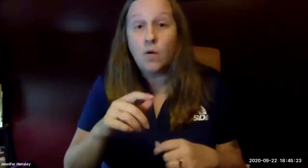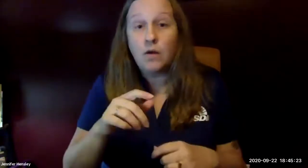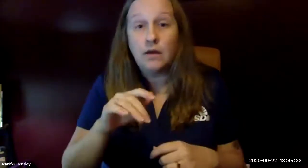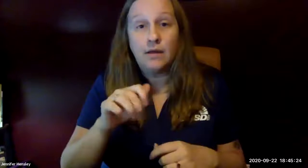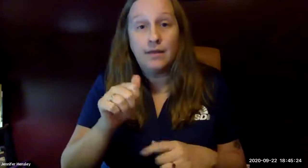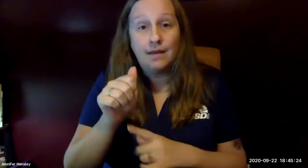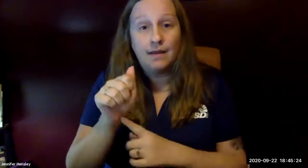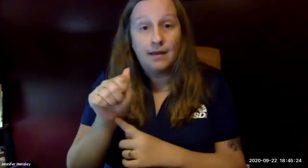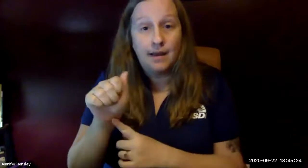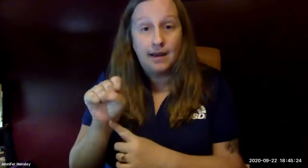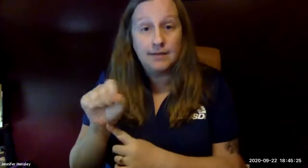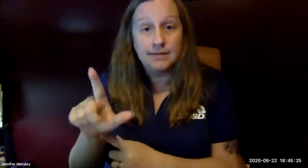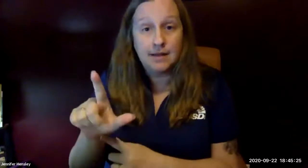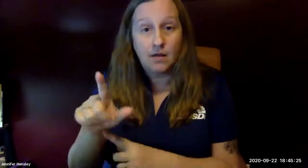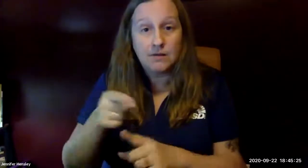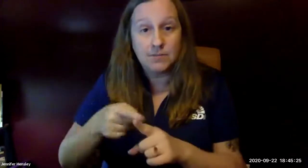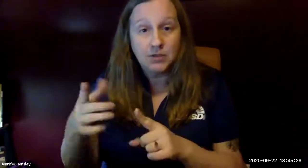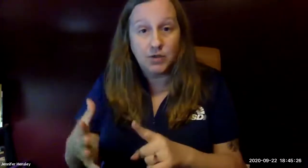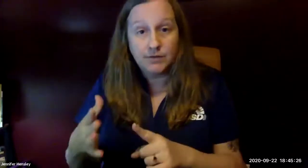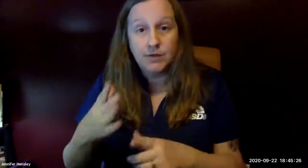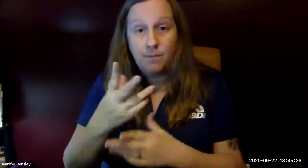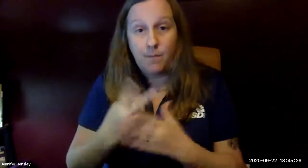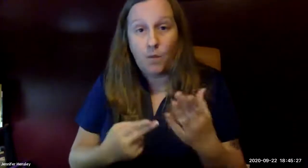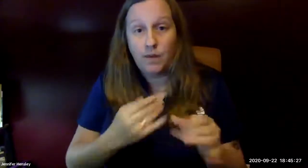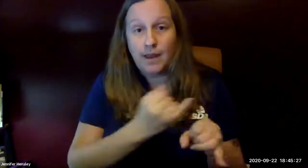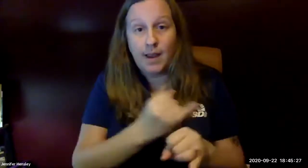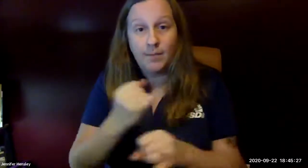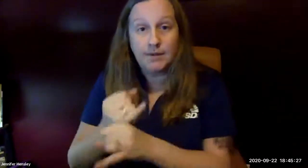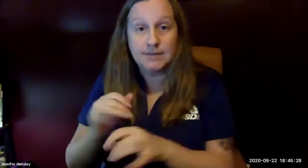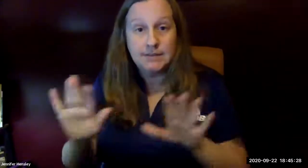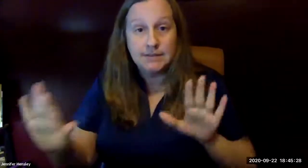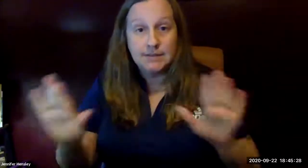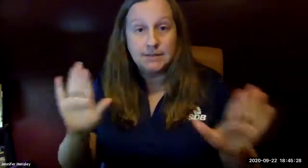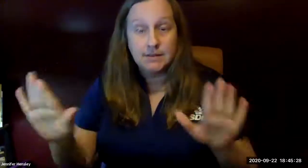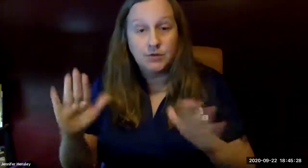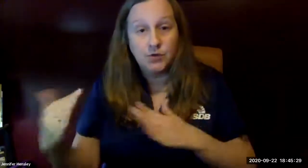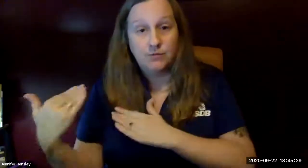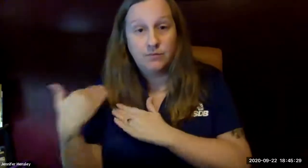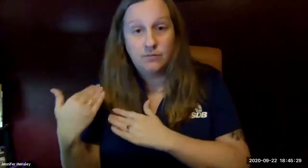well i think right now